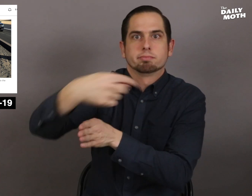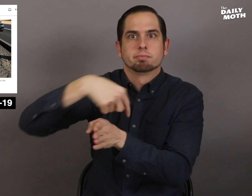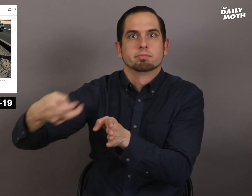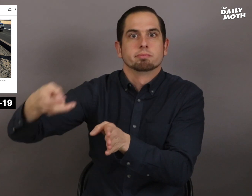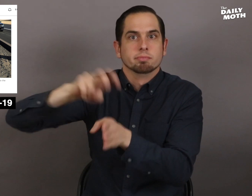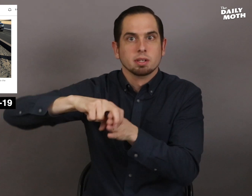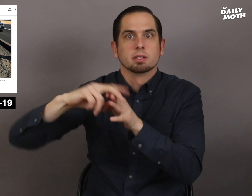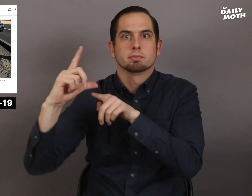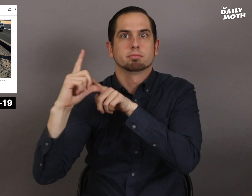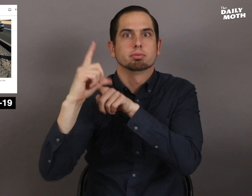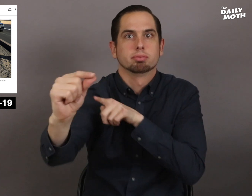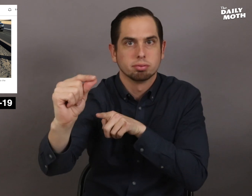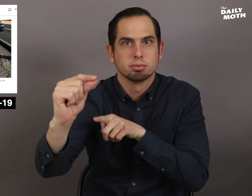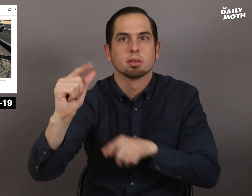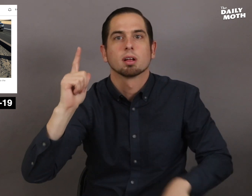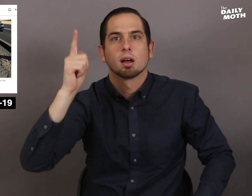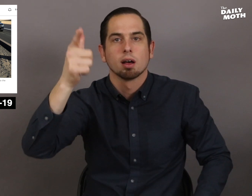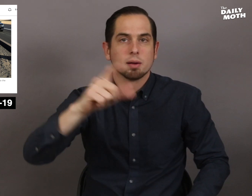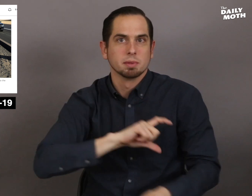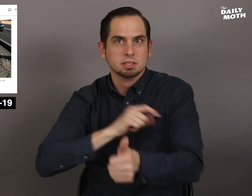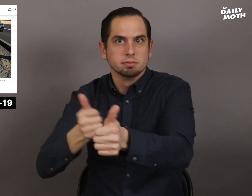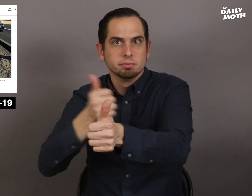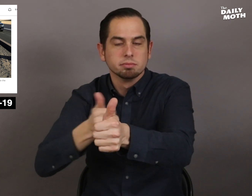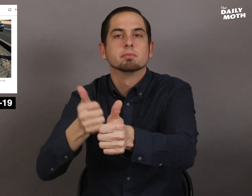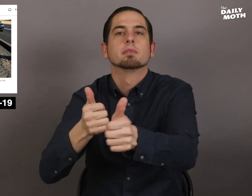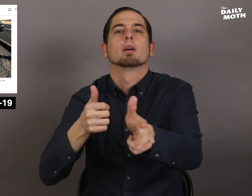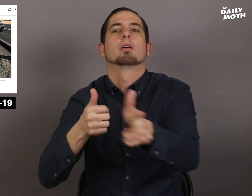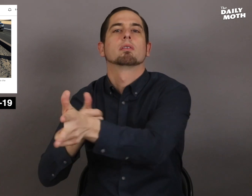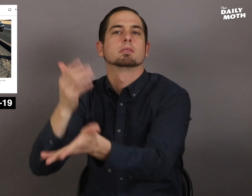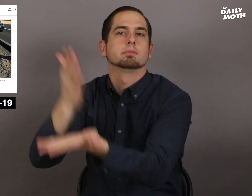then returned to the SUV and drove for a bit before